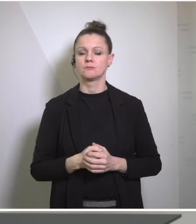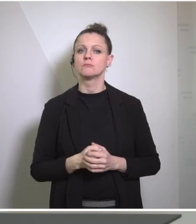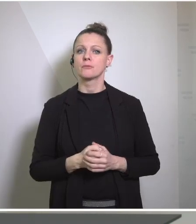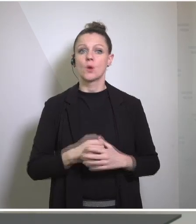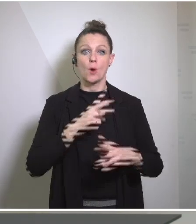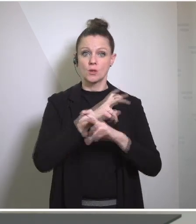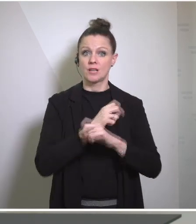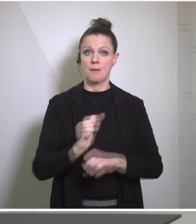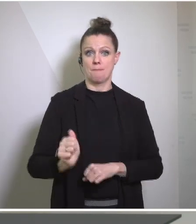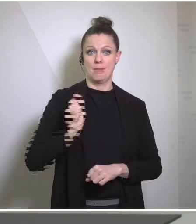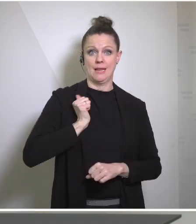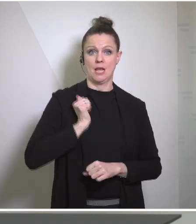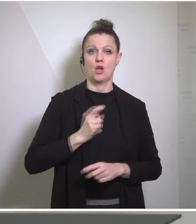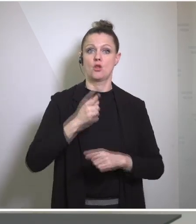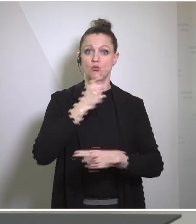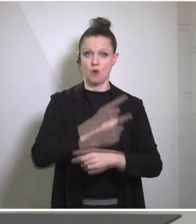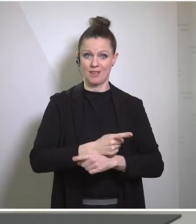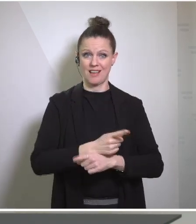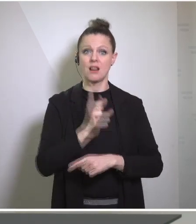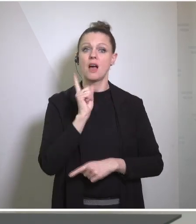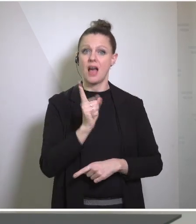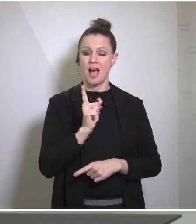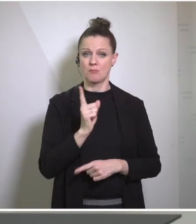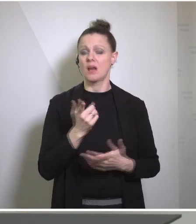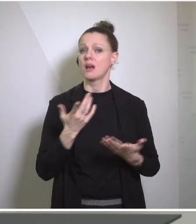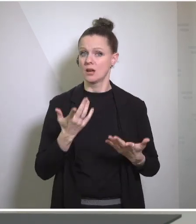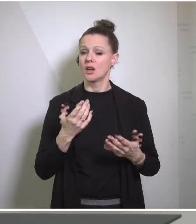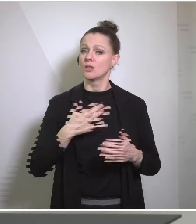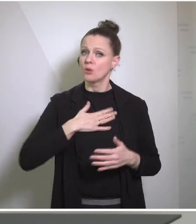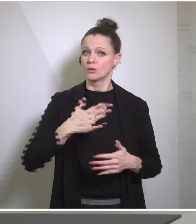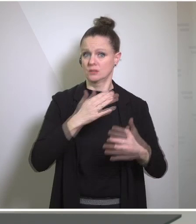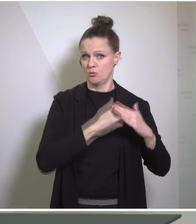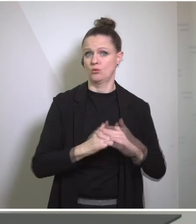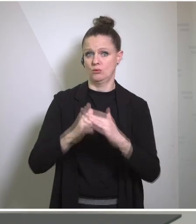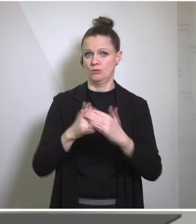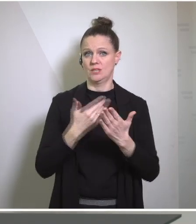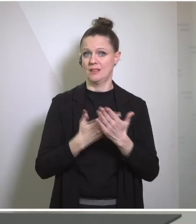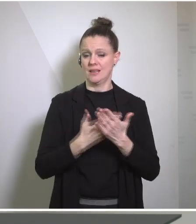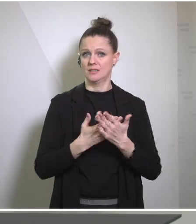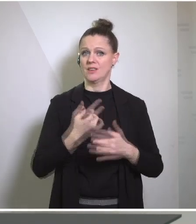but it is very much not politically neutral and we see that in the extraordinarily generous